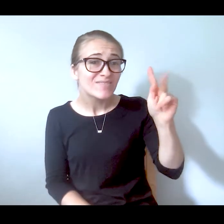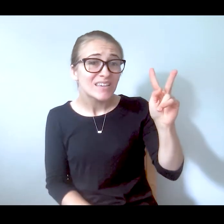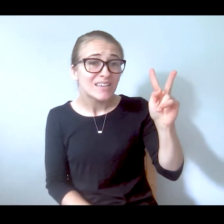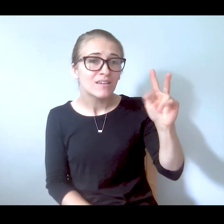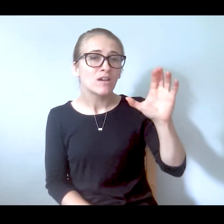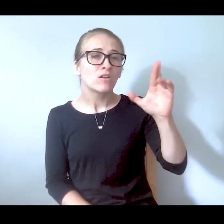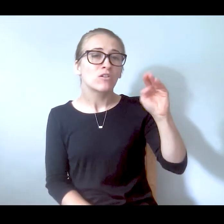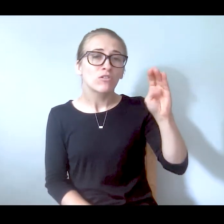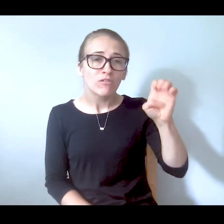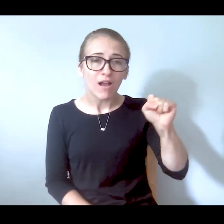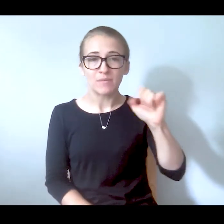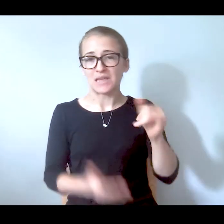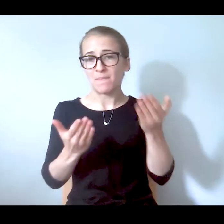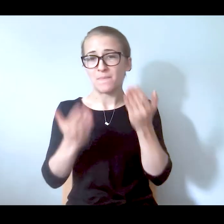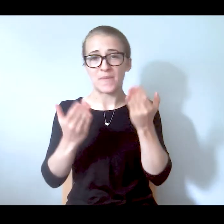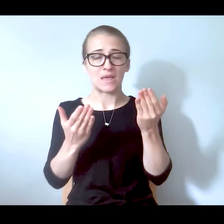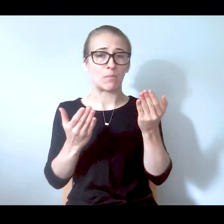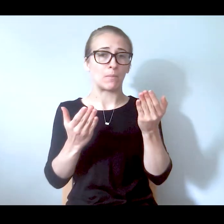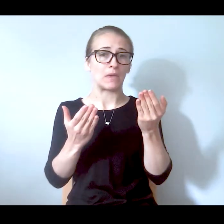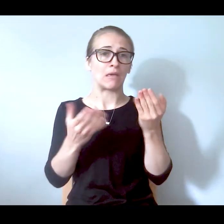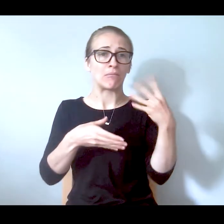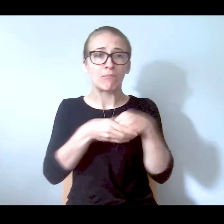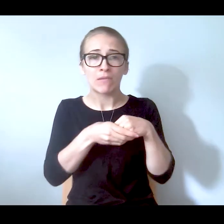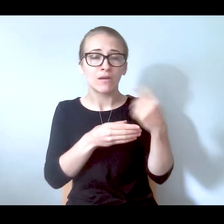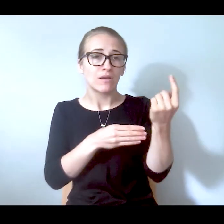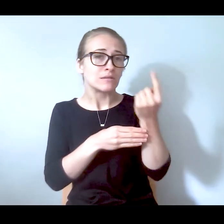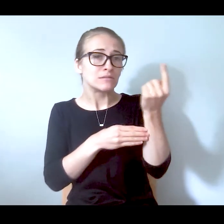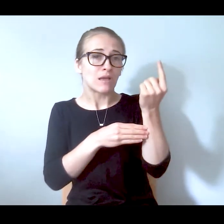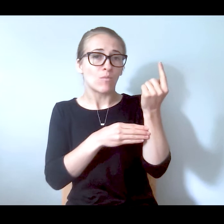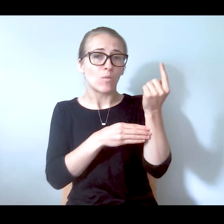that might have some attribution to someone with a